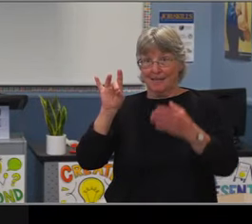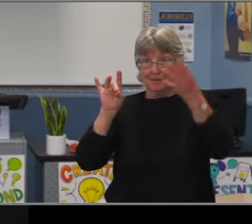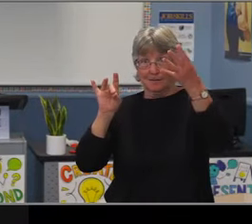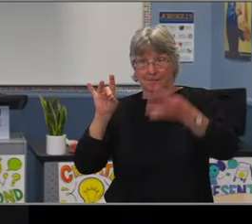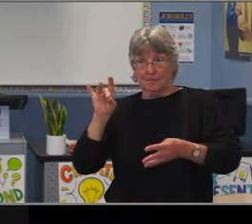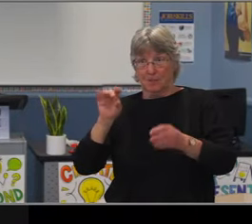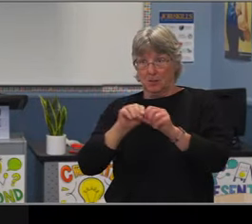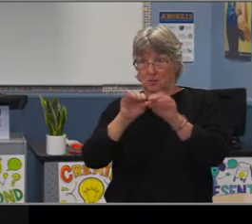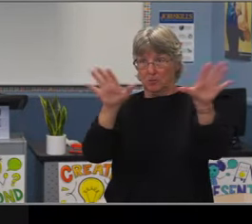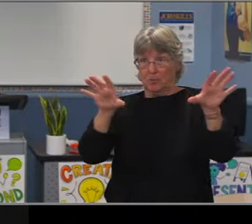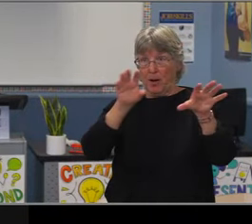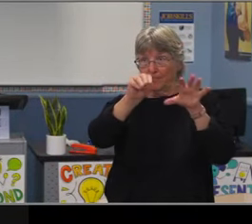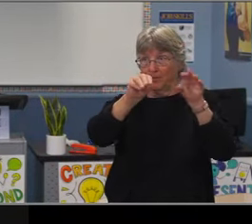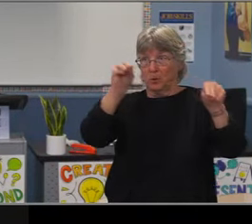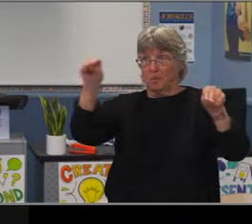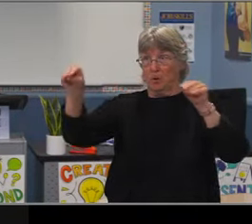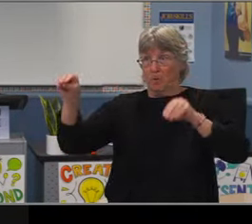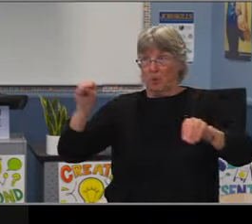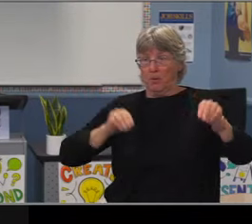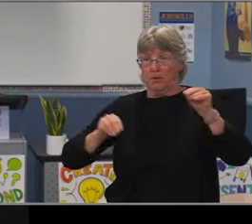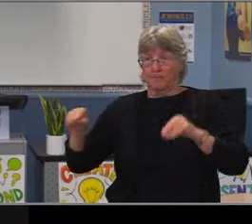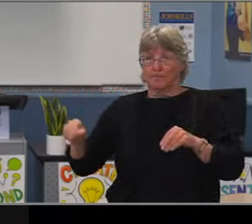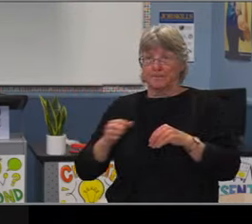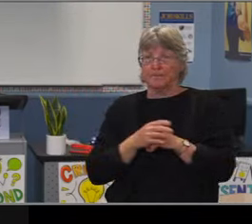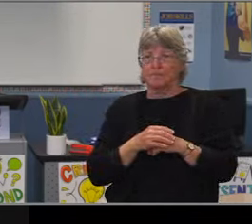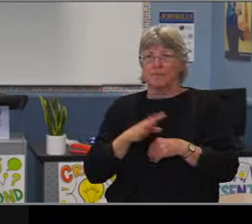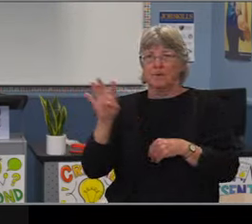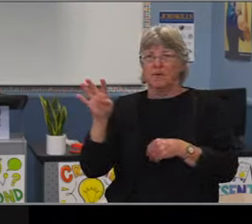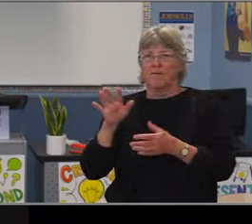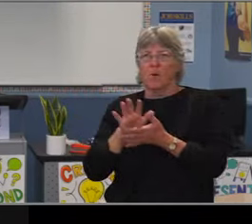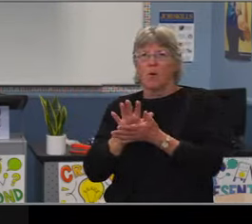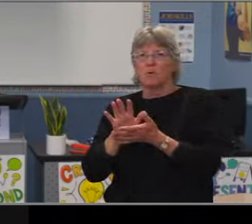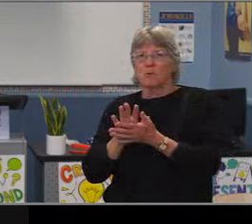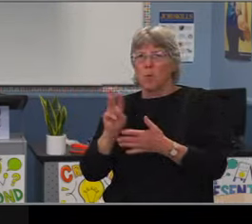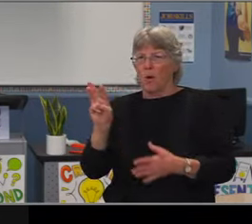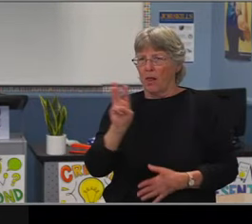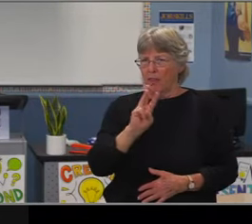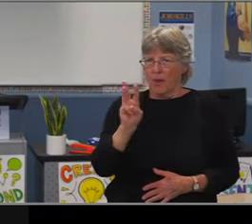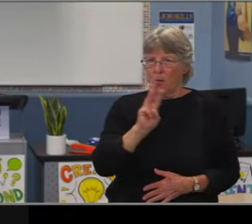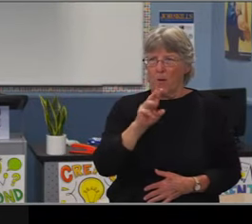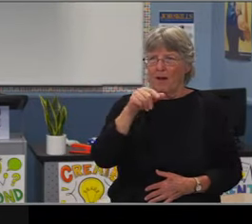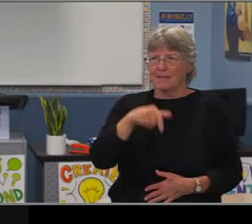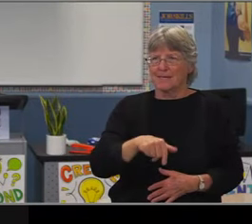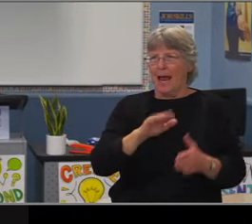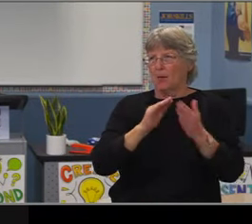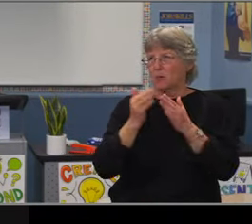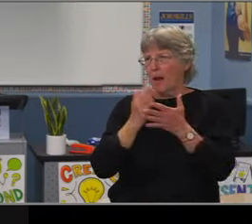including Muir, Powell and Robinson. This year was pretty exceptional as it relates to reaching capacity,